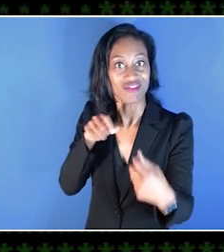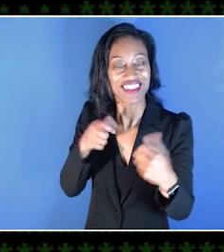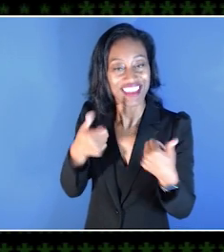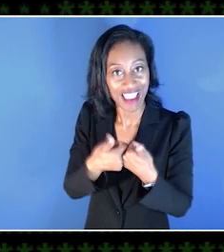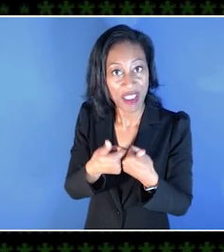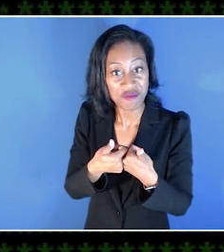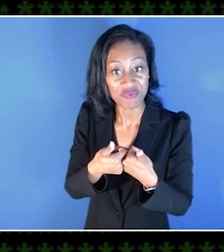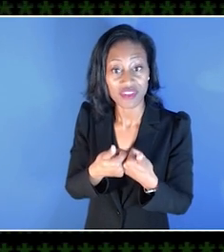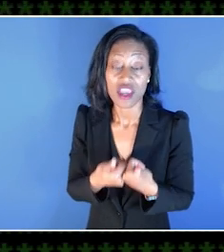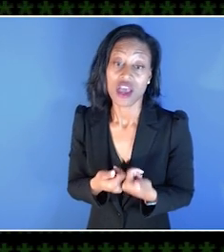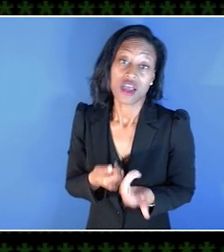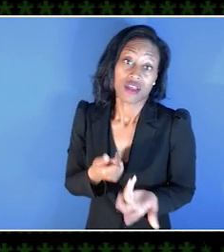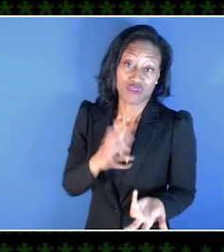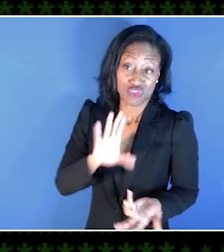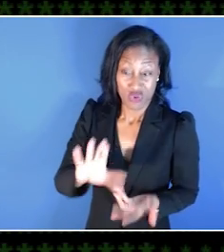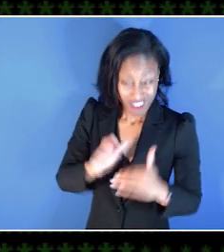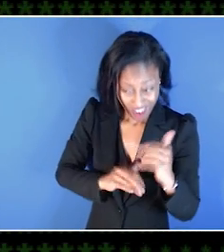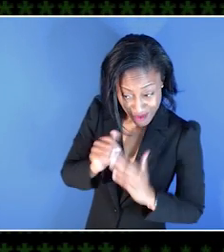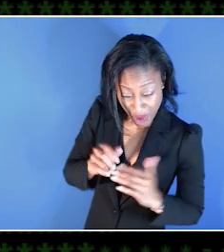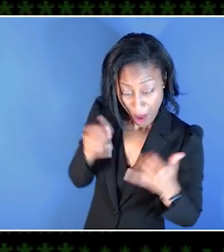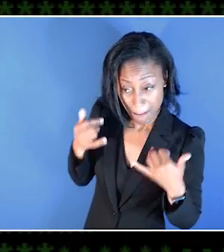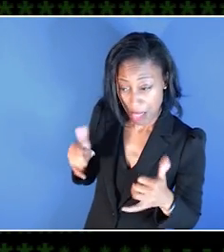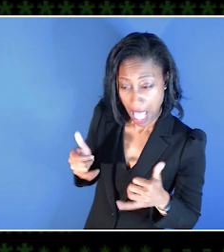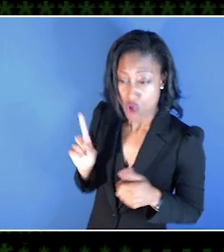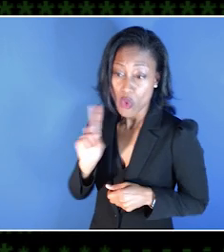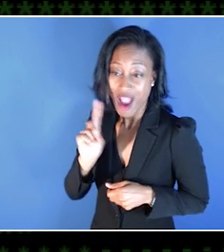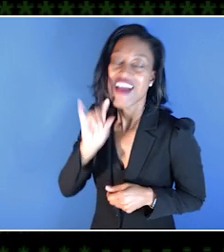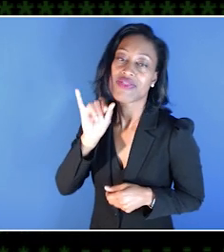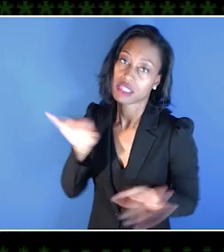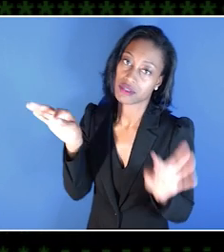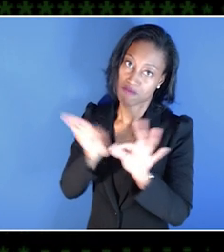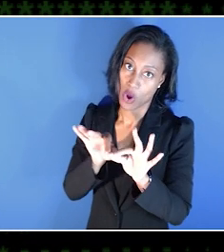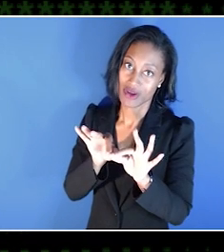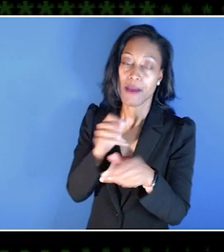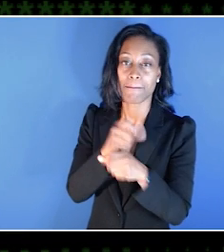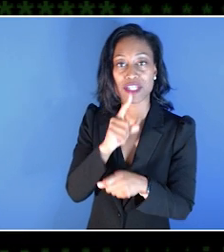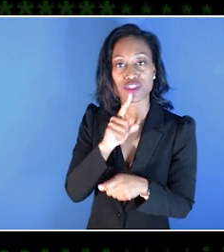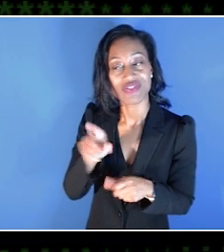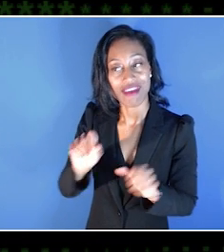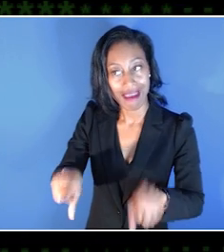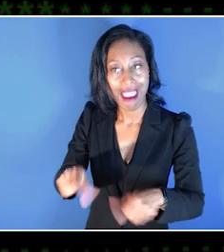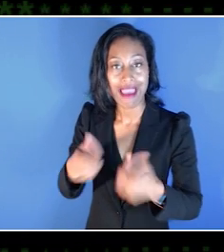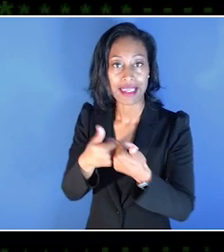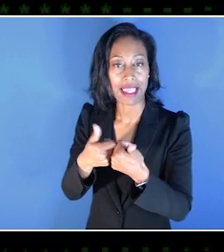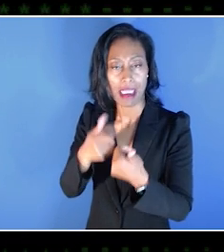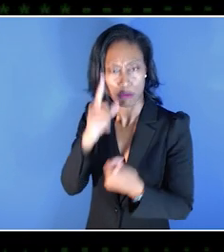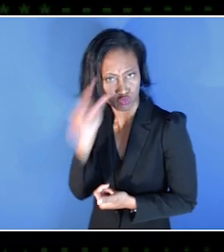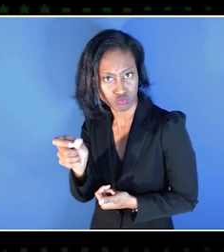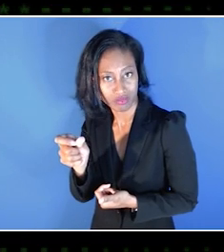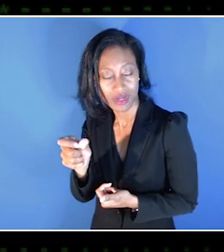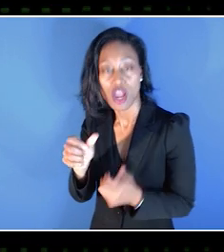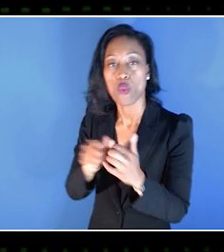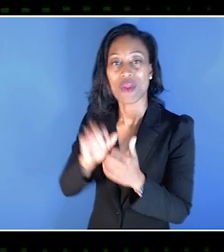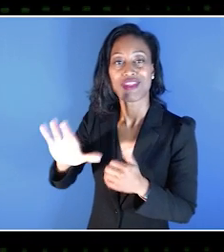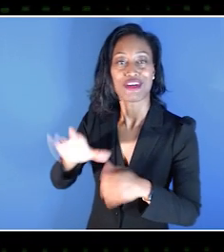Wherever they are comfortable with playing is really key to make sure that they are able to game for as long as they want to, with the setup that they have.